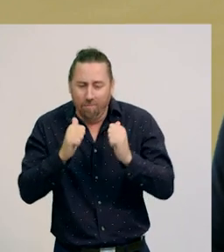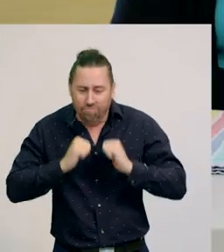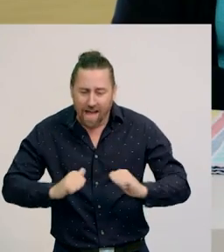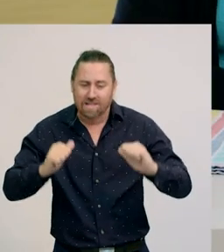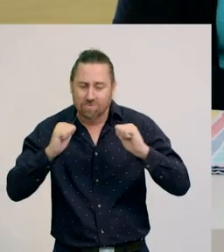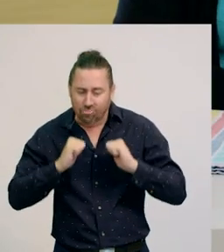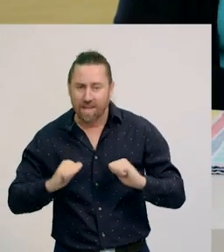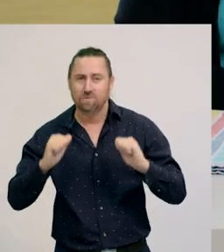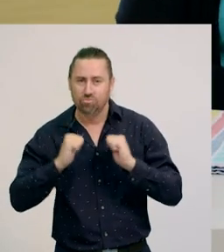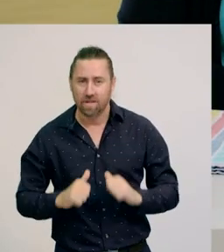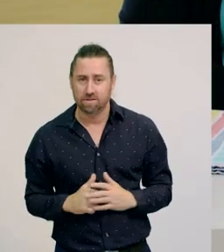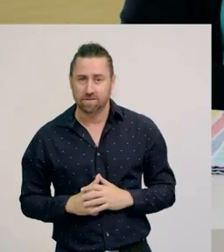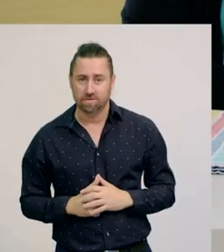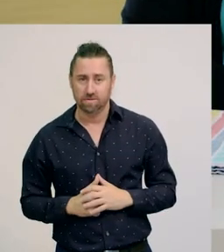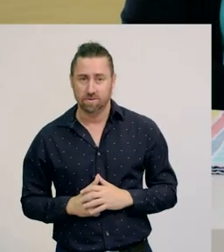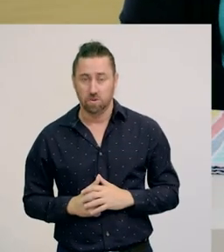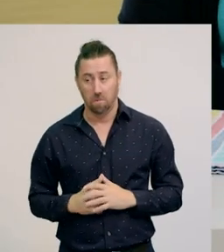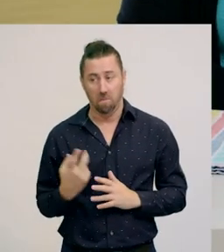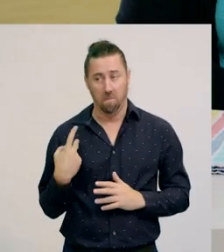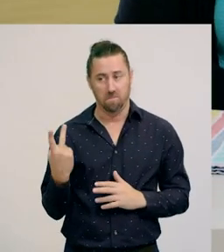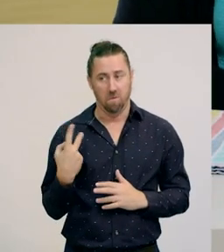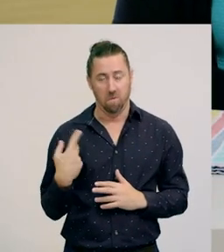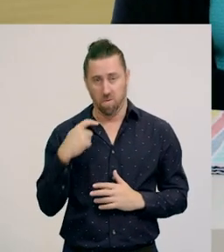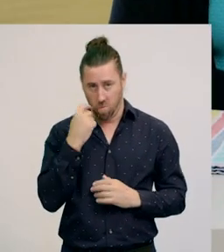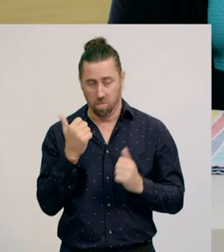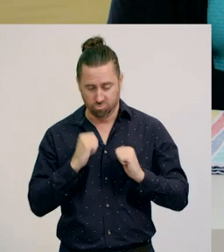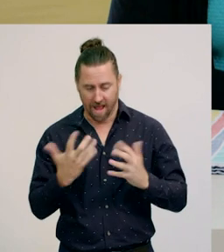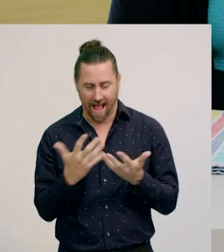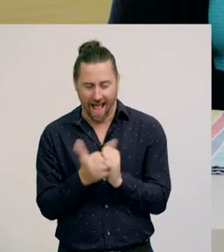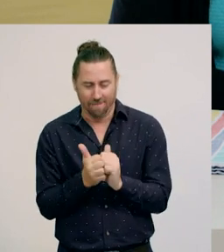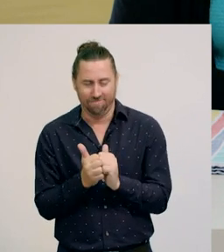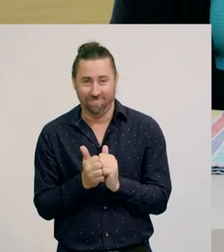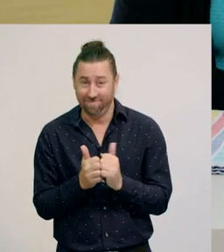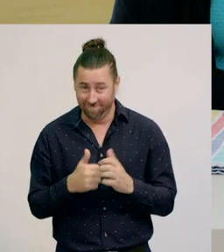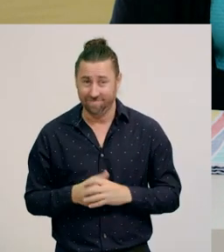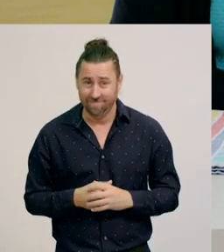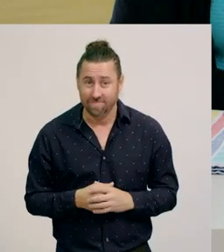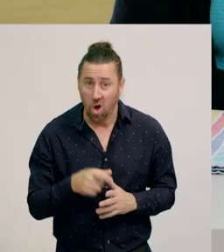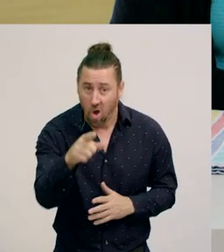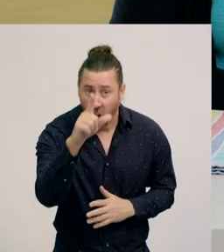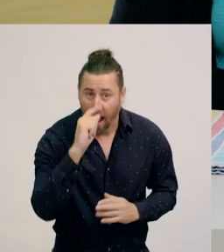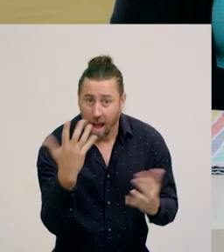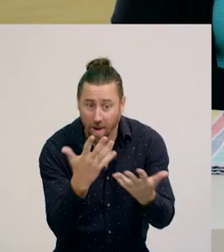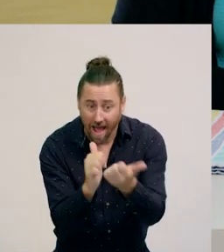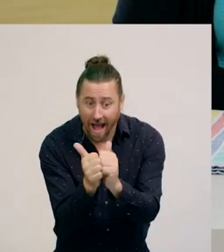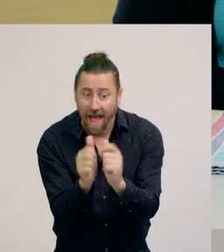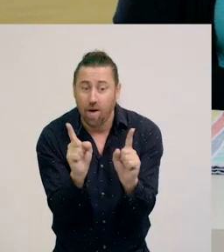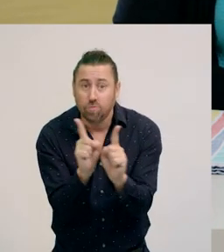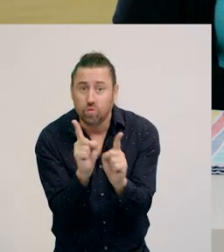Kristen and I are going to keep playing some subitising games. You might like to play some games, or practice subitising